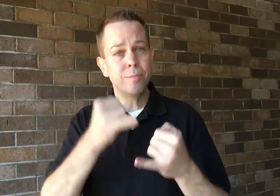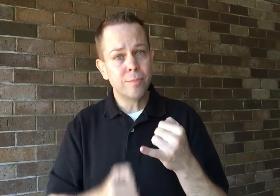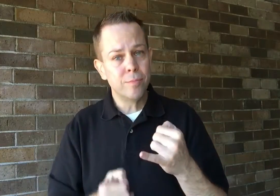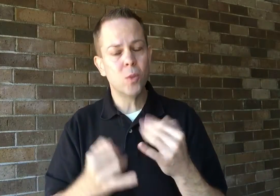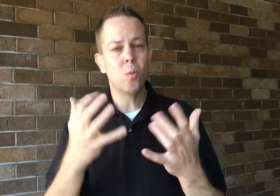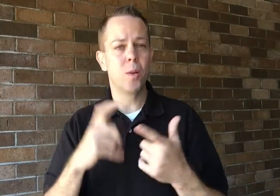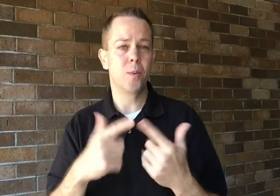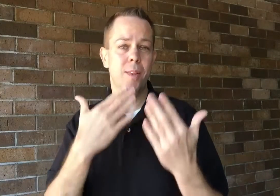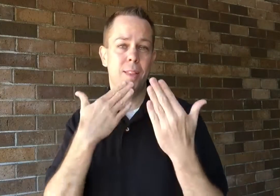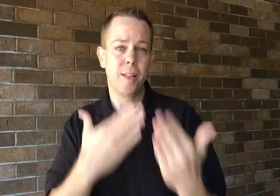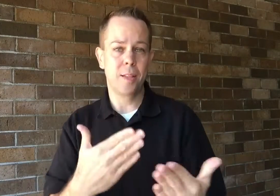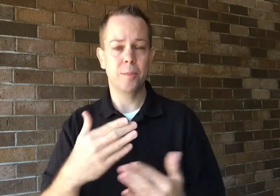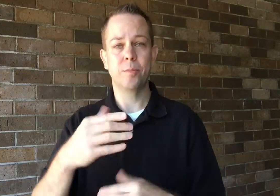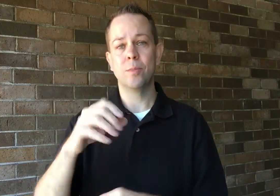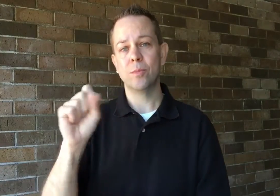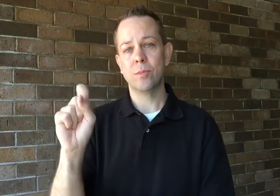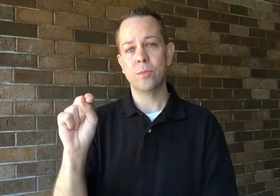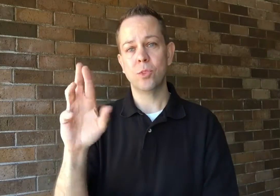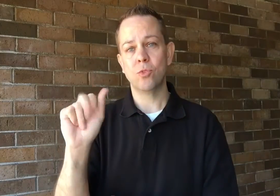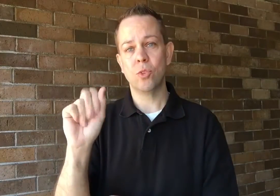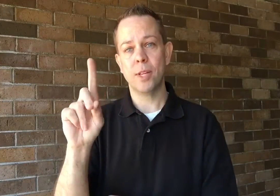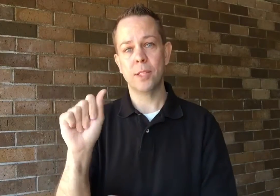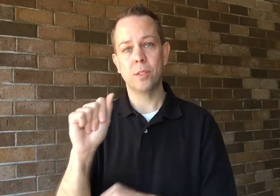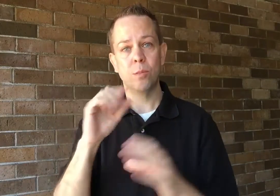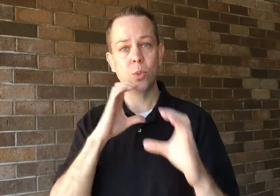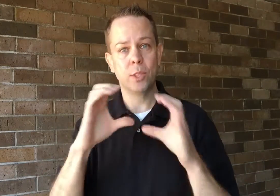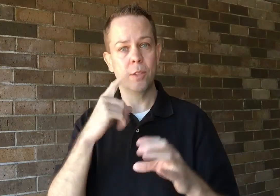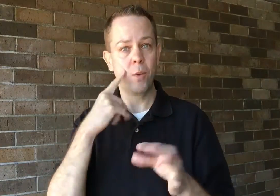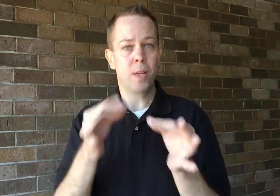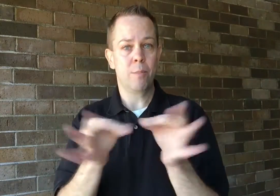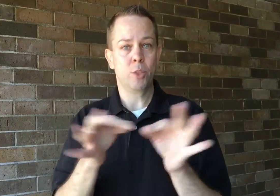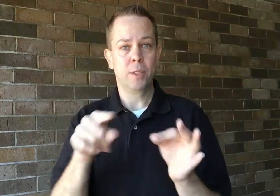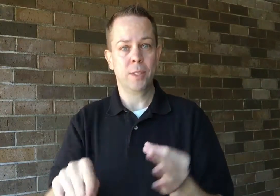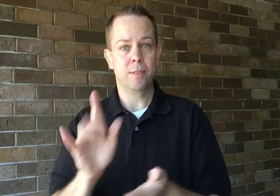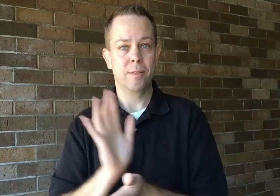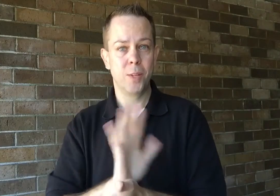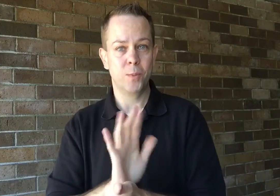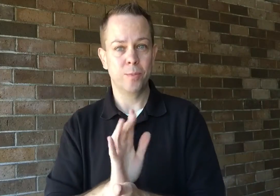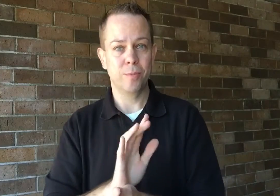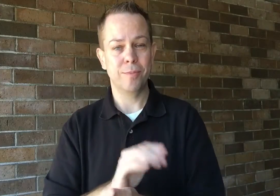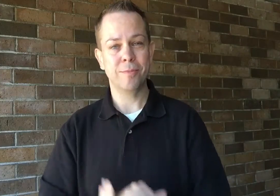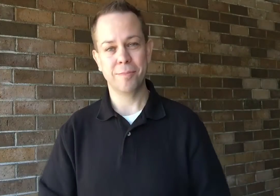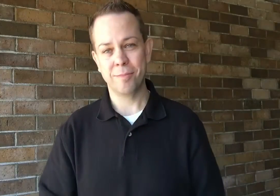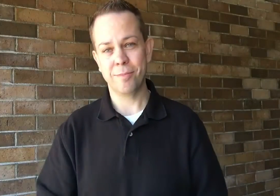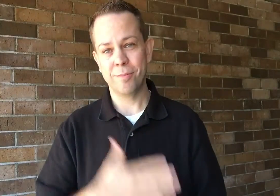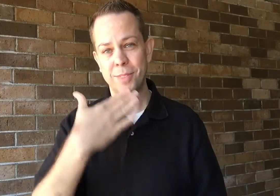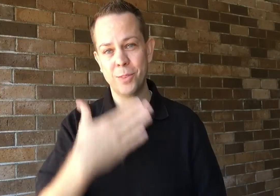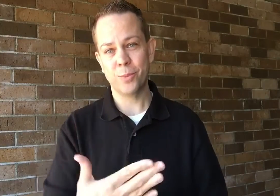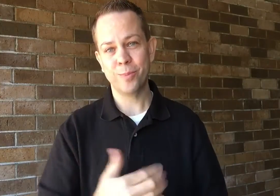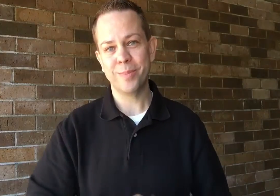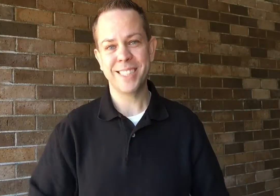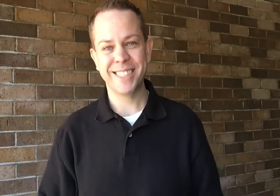Lastly I'd like to thank Strada Communication for captioning this video. Thank you.